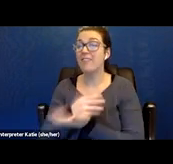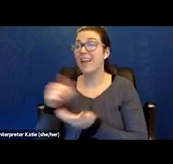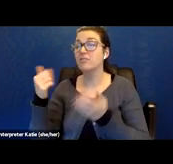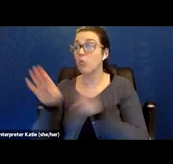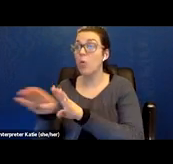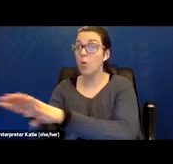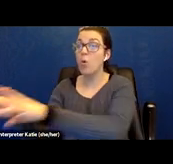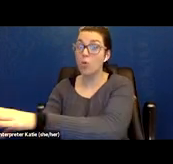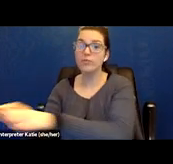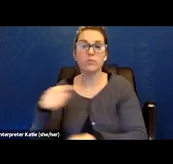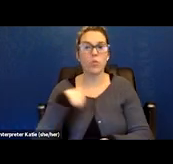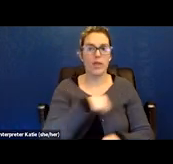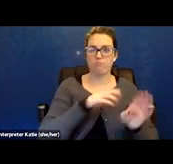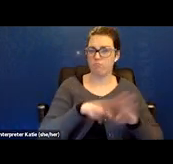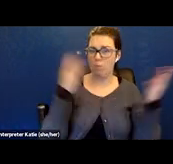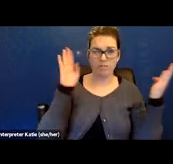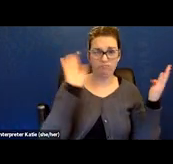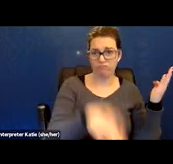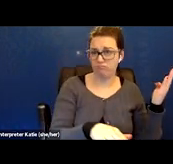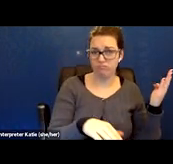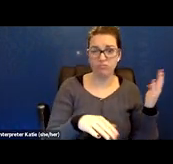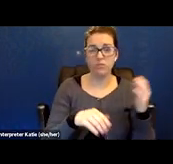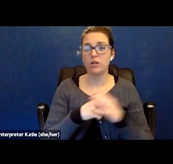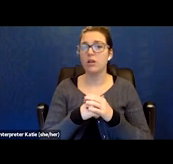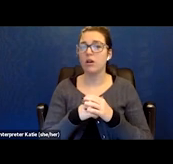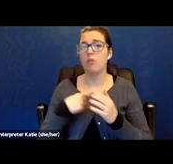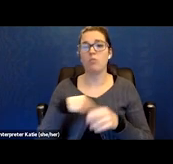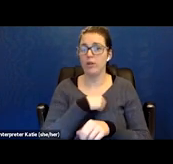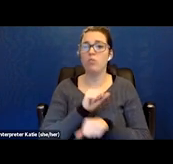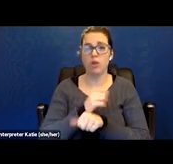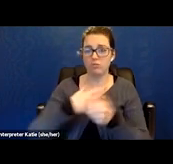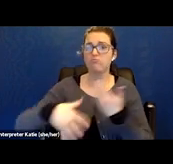Which definitely increased my exposure but come April 2021,